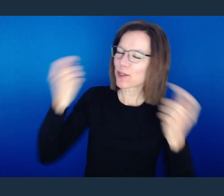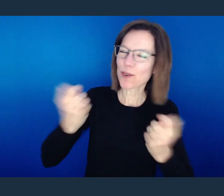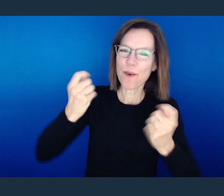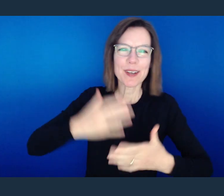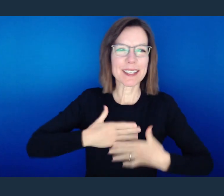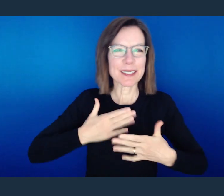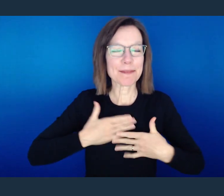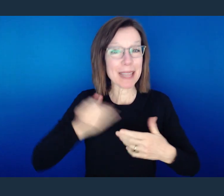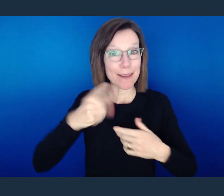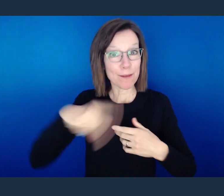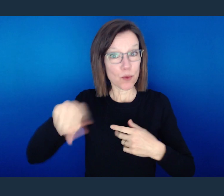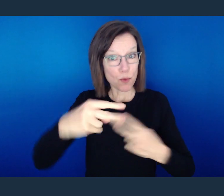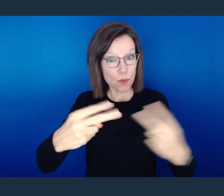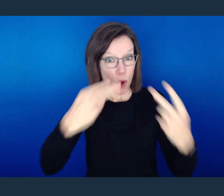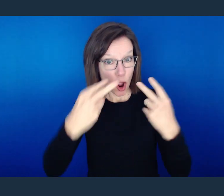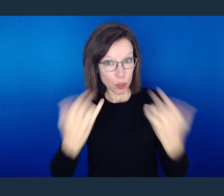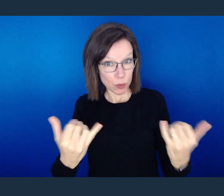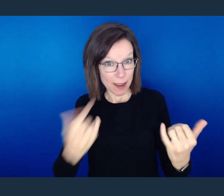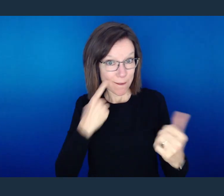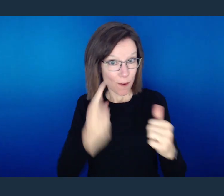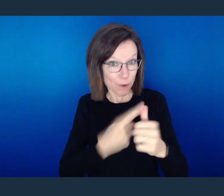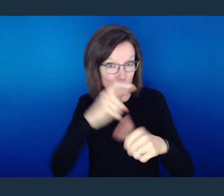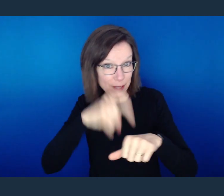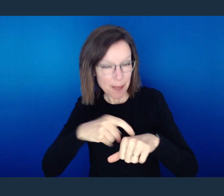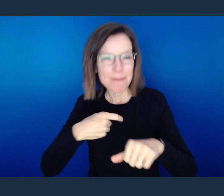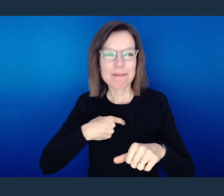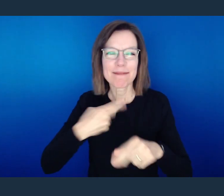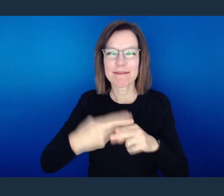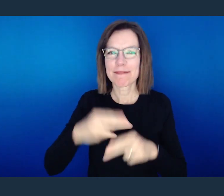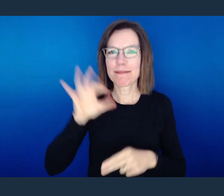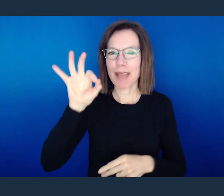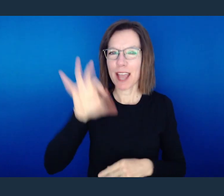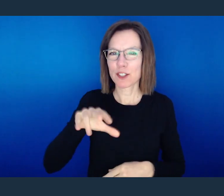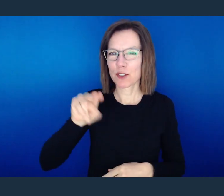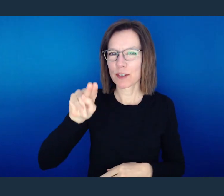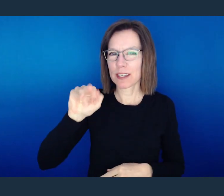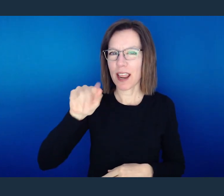For those of you who are joining us for the first time, I'm Pastor Nate, senior pastor here at Bethany Community Church.